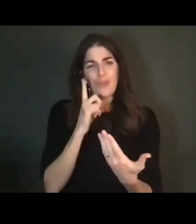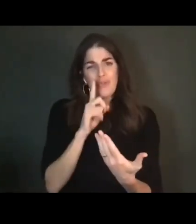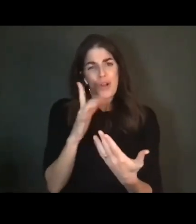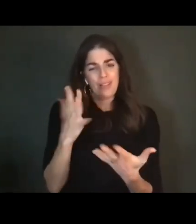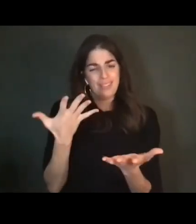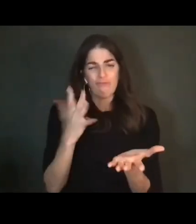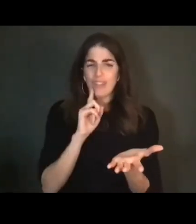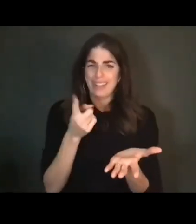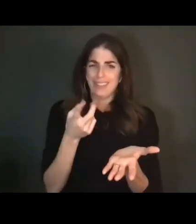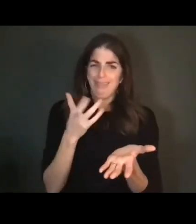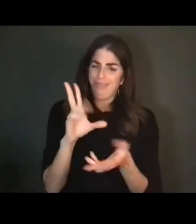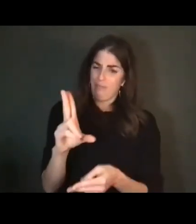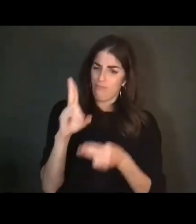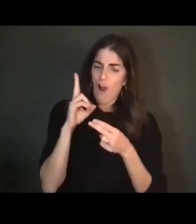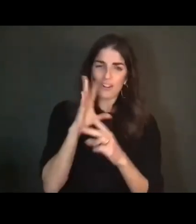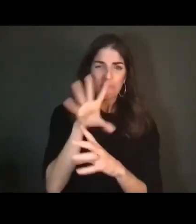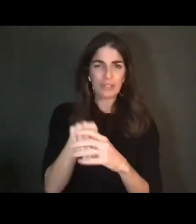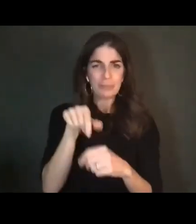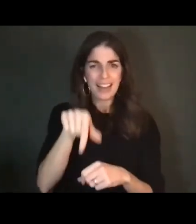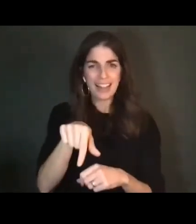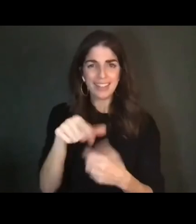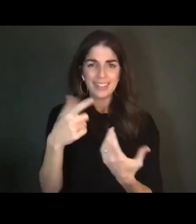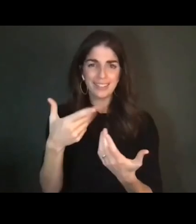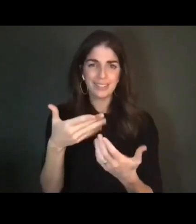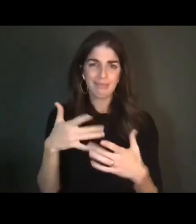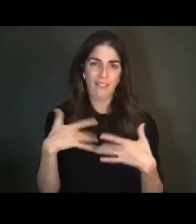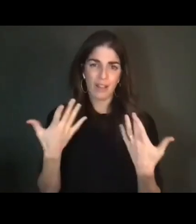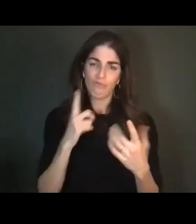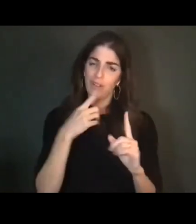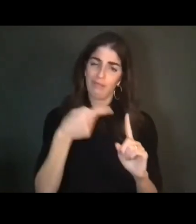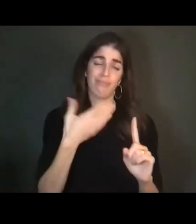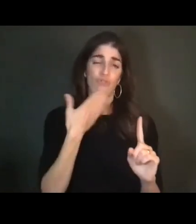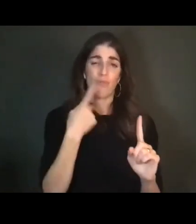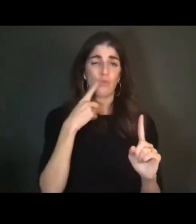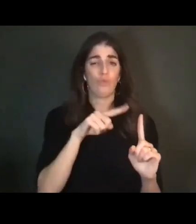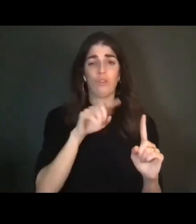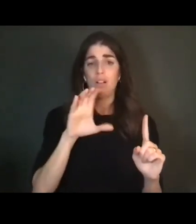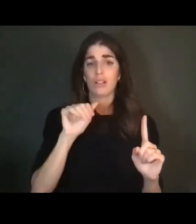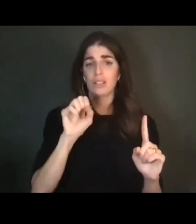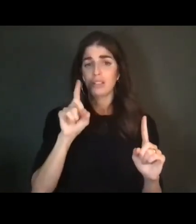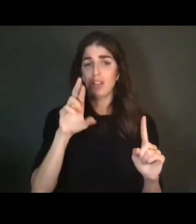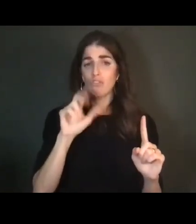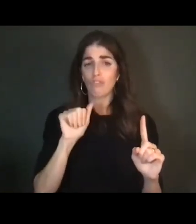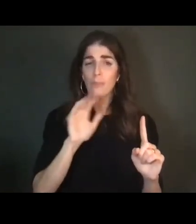event. I’m especially grateful to Cassandra, whose conversation and encouragement have